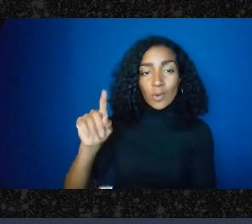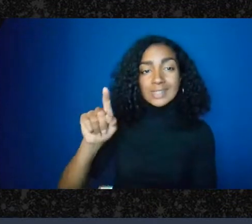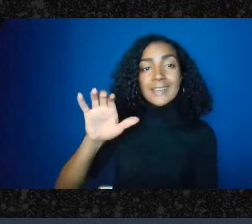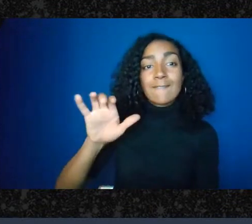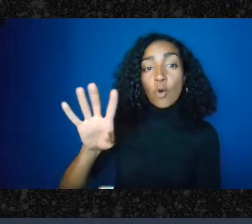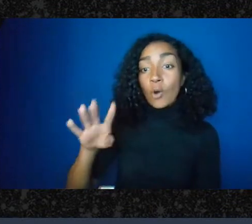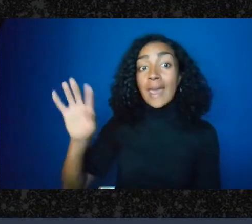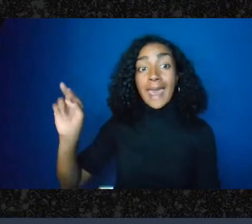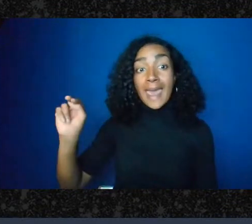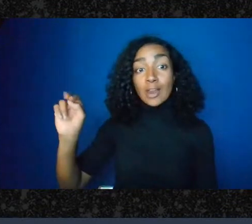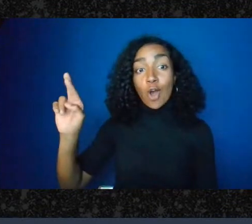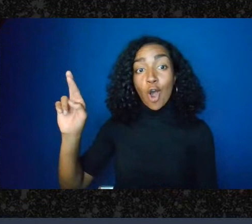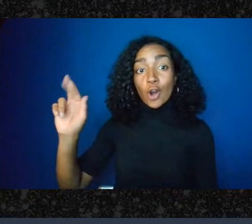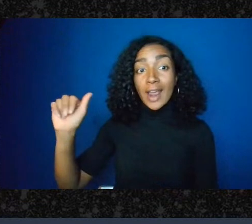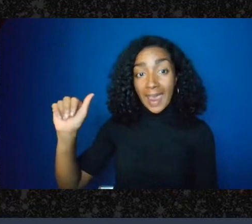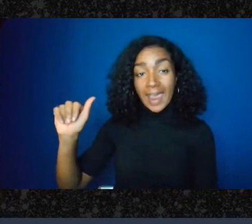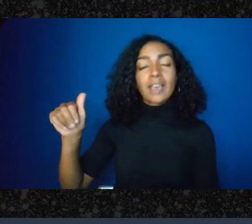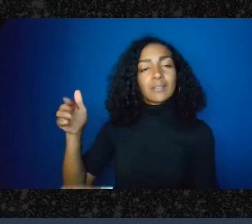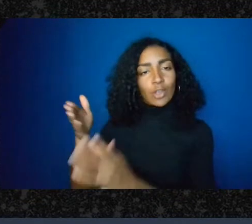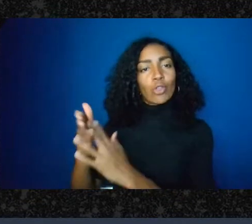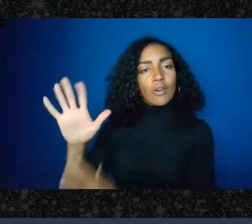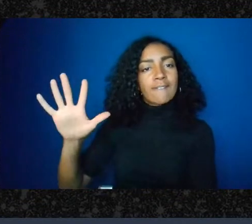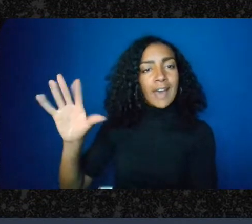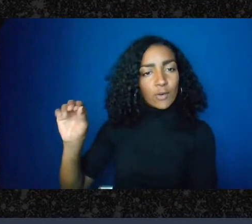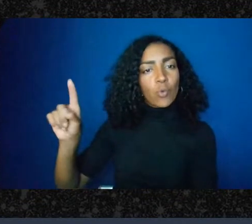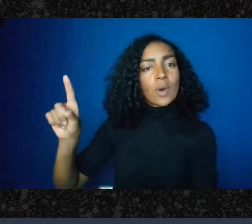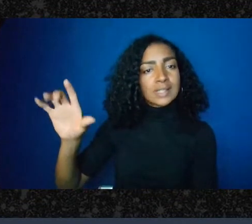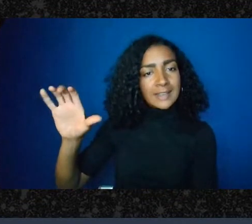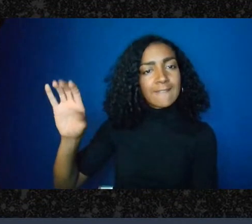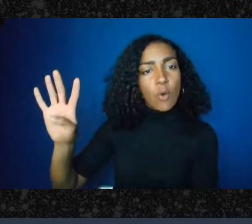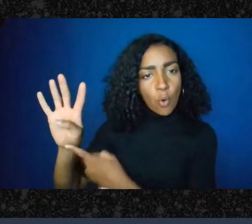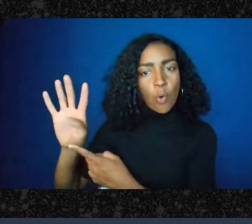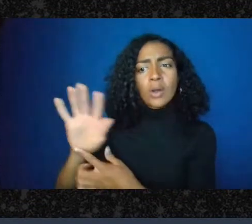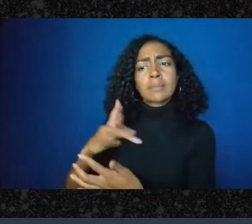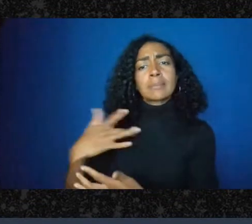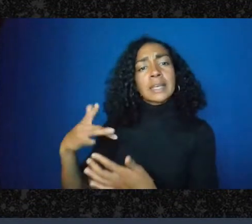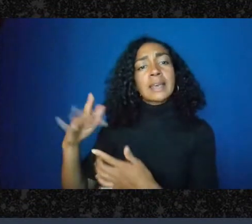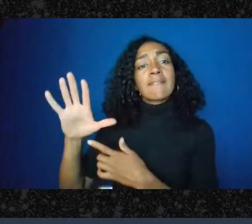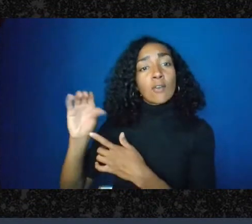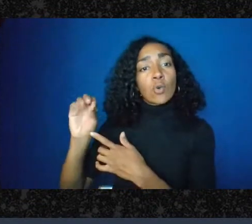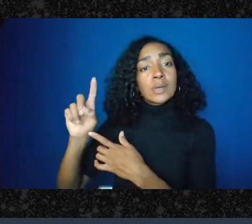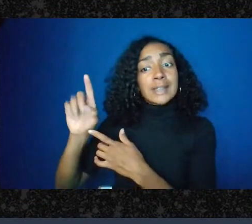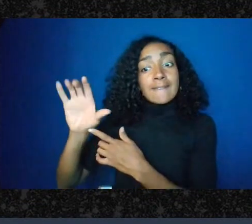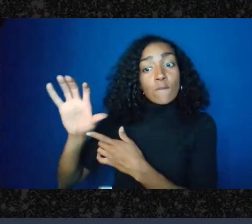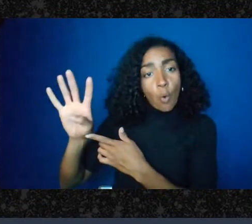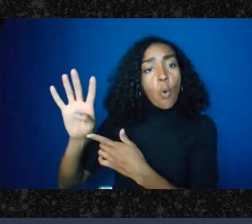they're pretty flexible and have, you know, provide you with a lot of